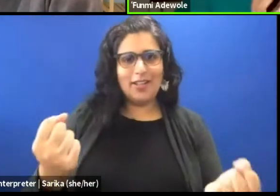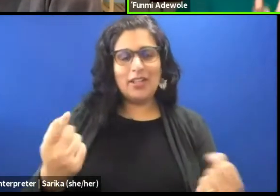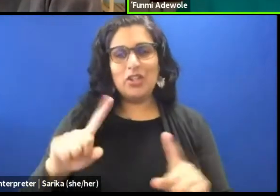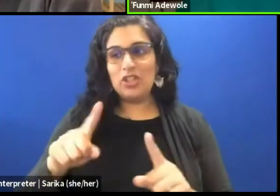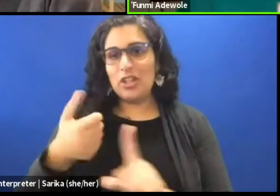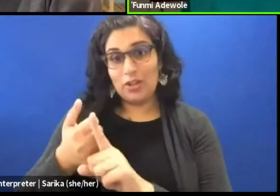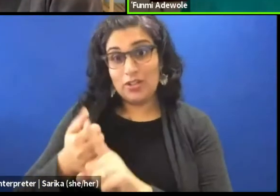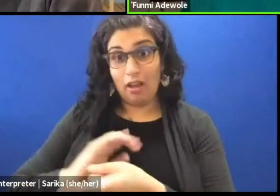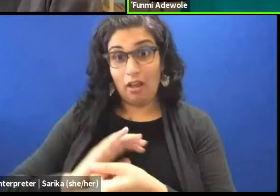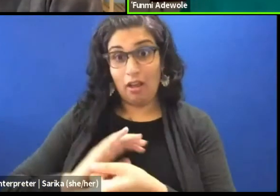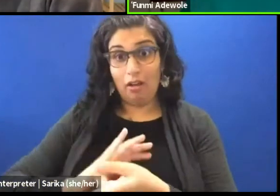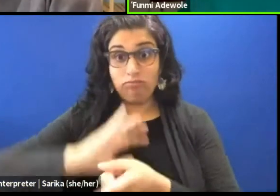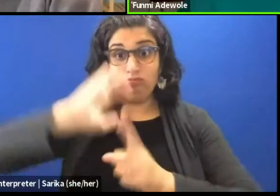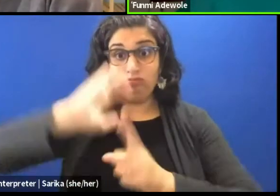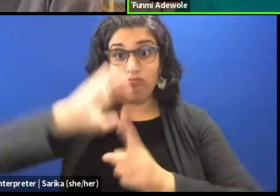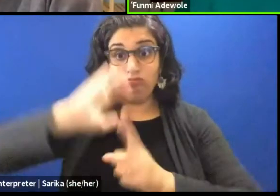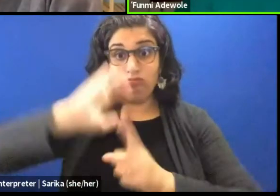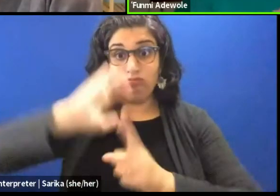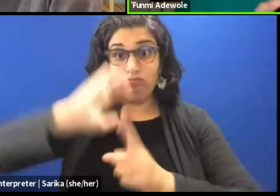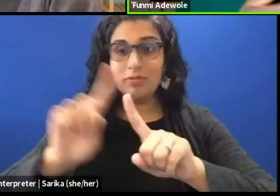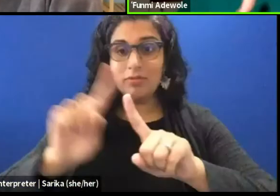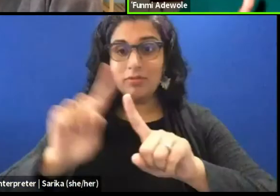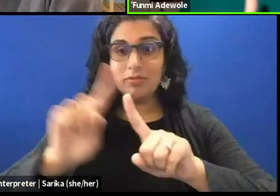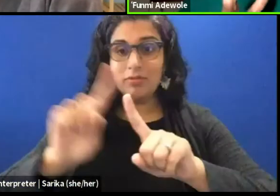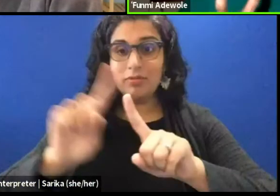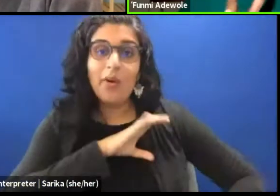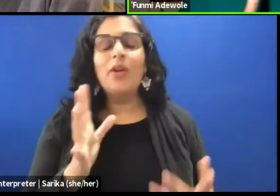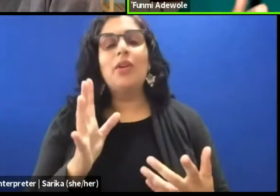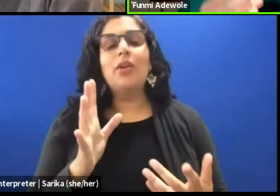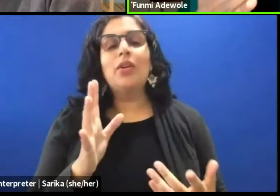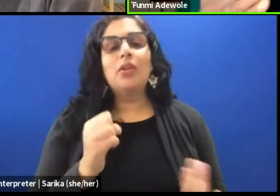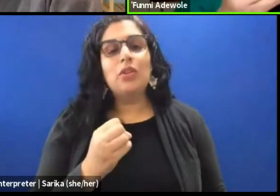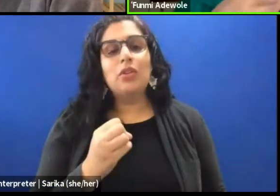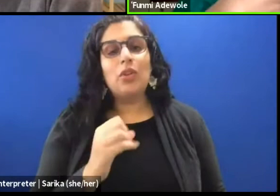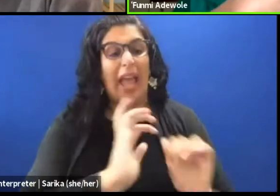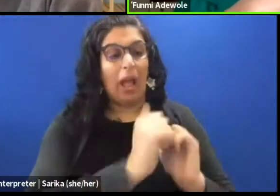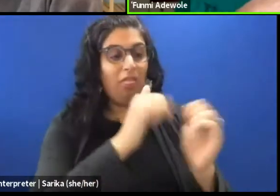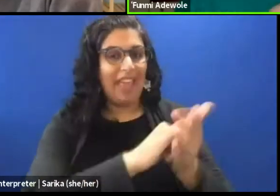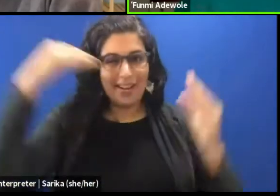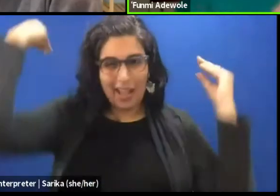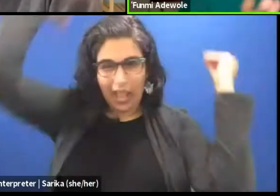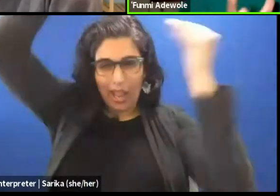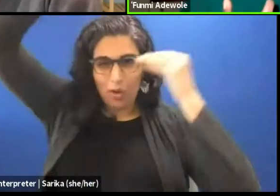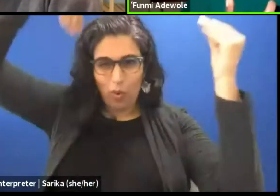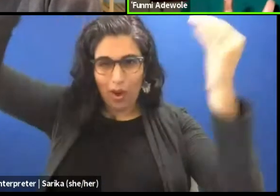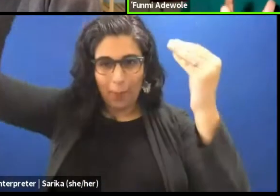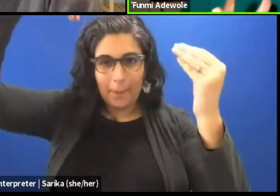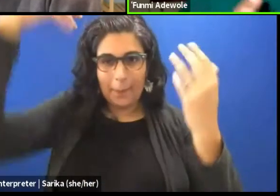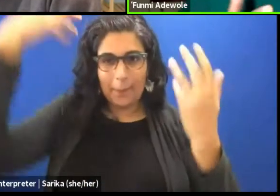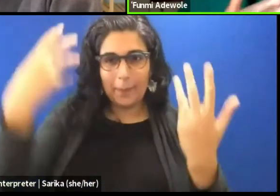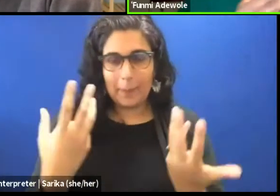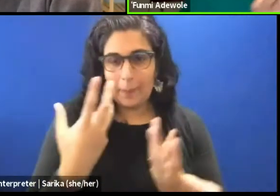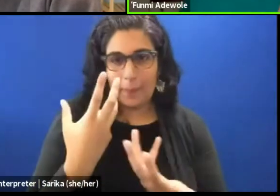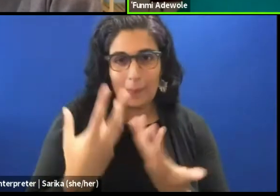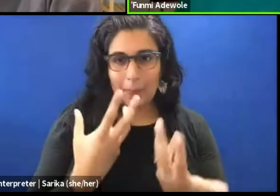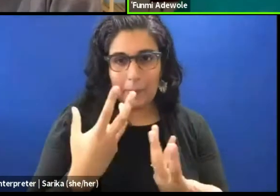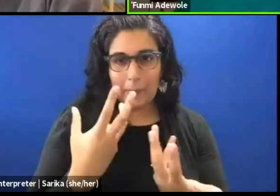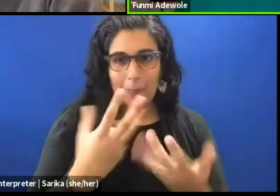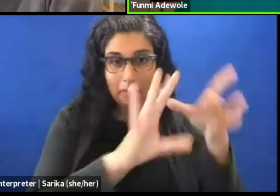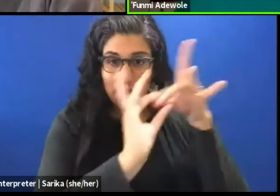Now, what I am saying about how that head wrap, you know, contributed to the story of the piece,